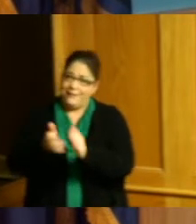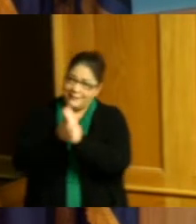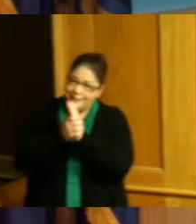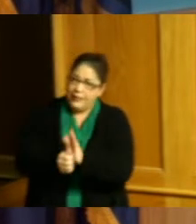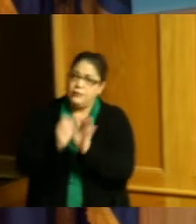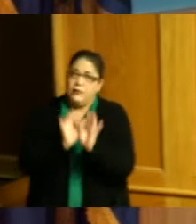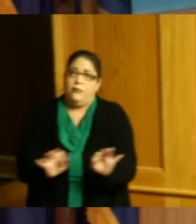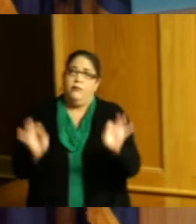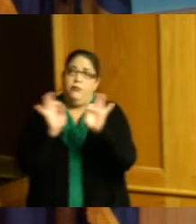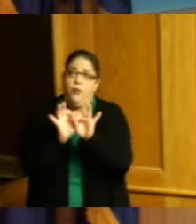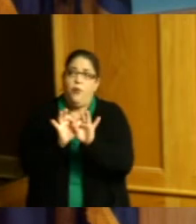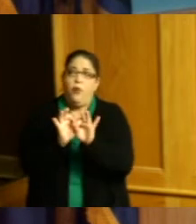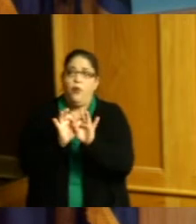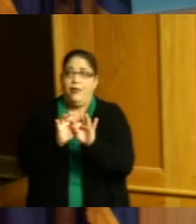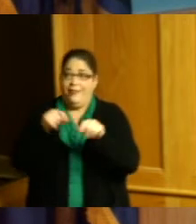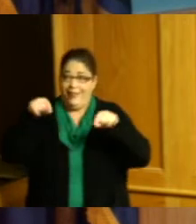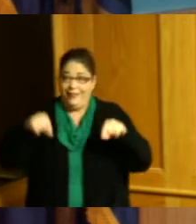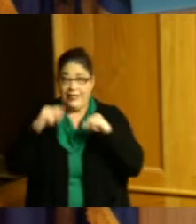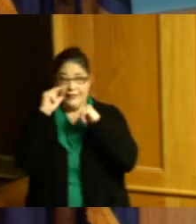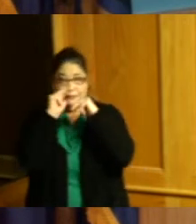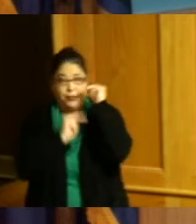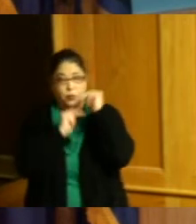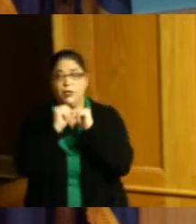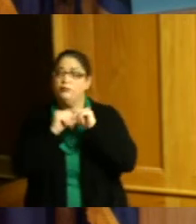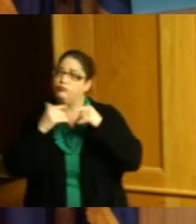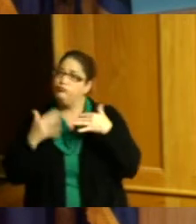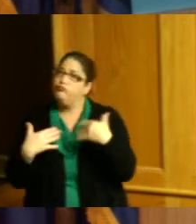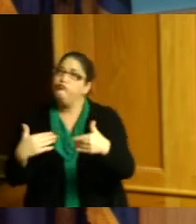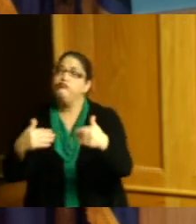make sure that these buildings get moving forward and the permitting and all of that